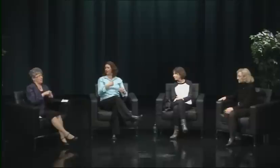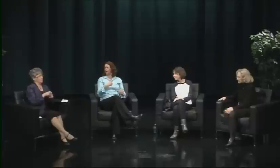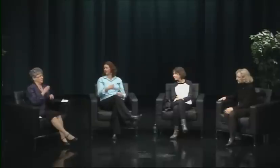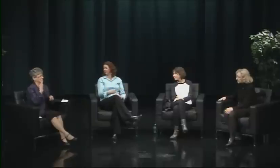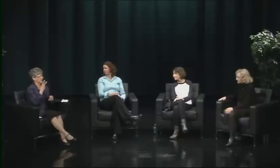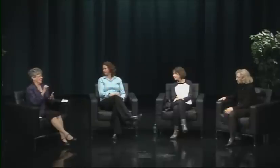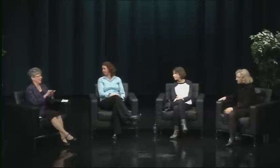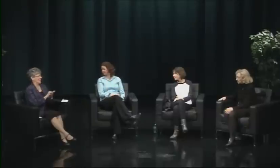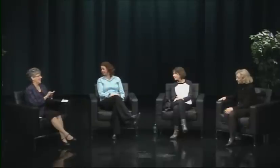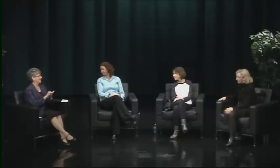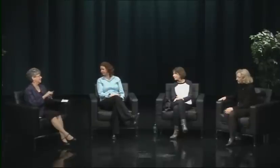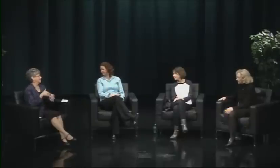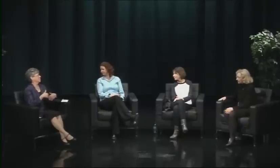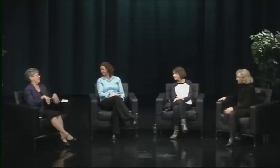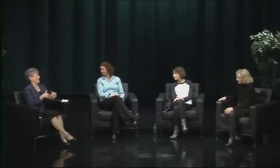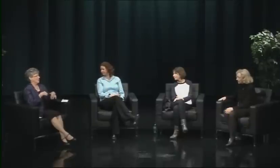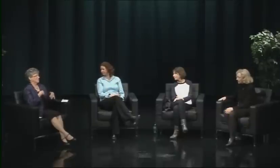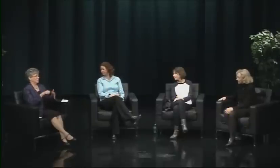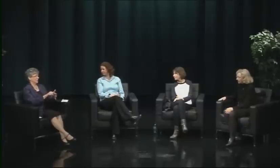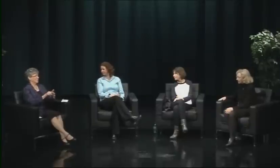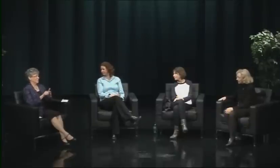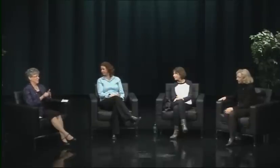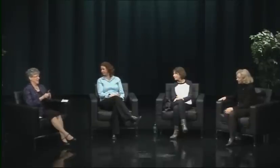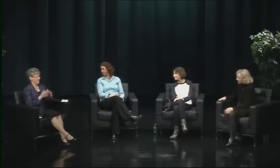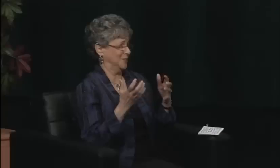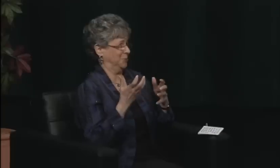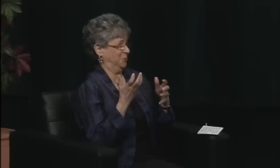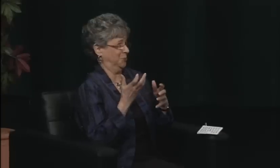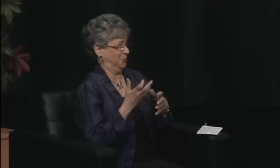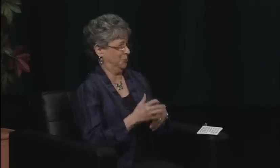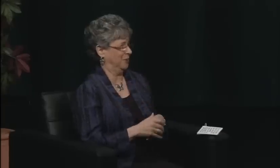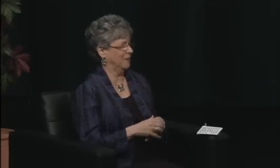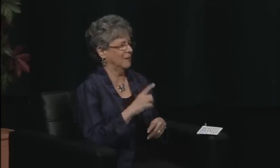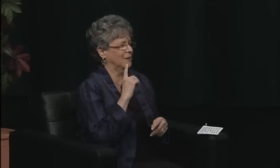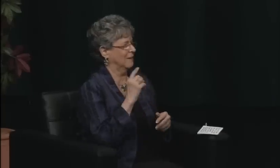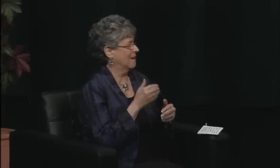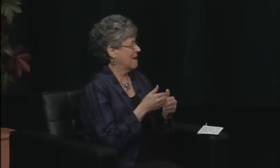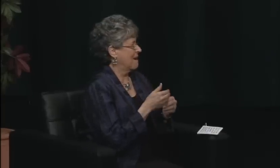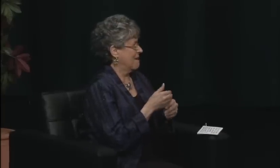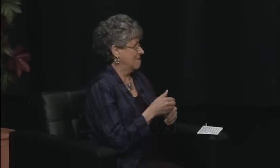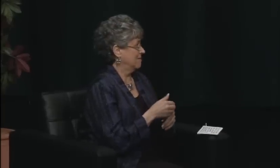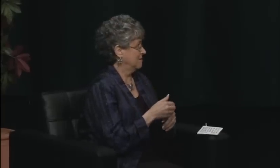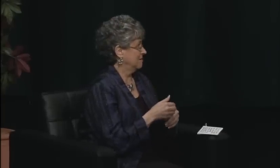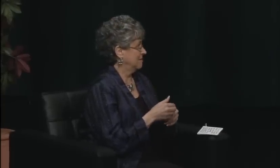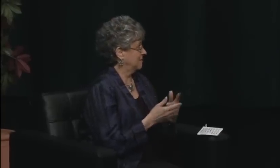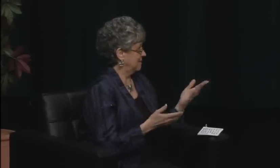and that is, we were all deaf. Sure, we might have been women, we might have had gender issues happening,